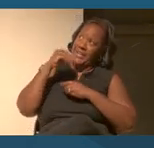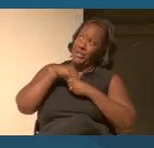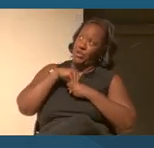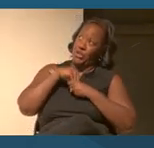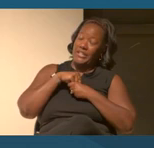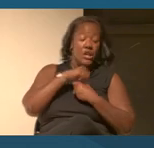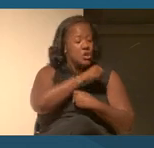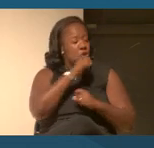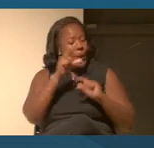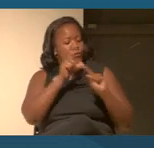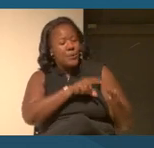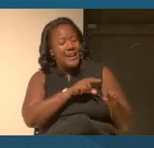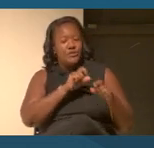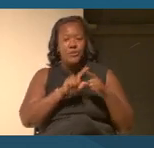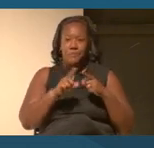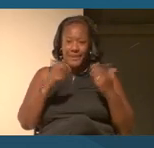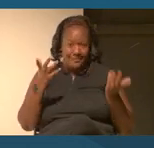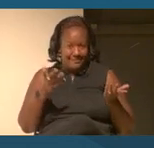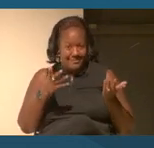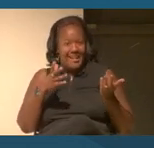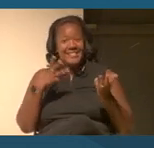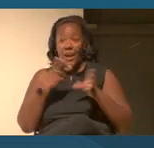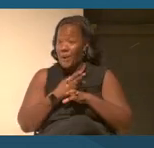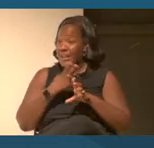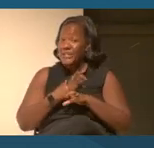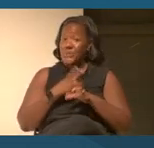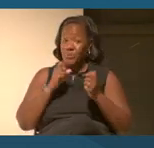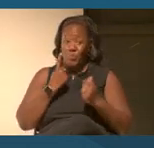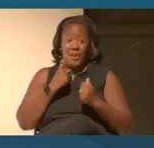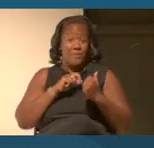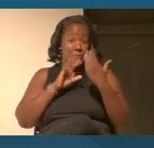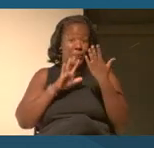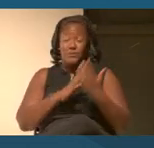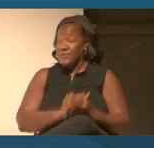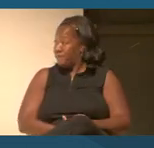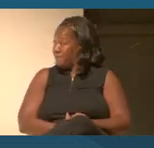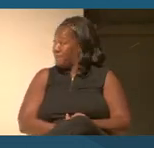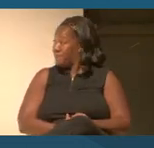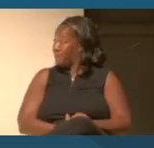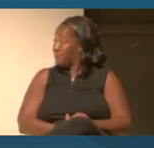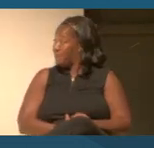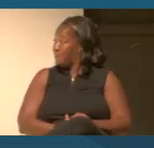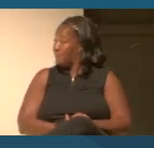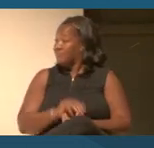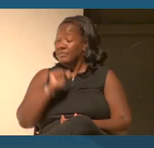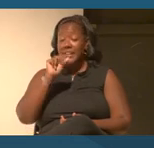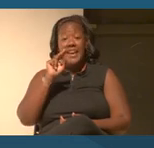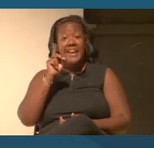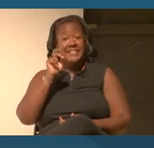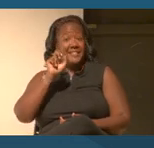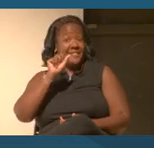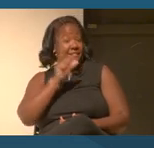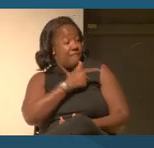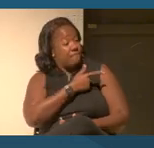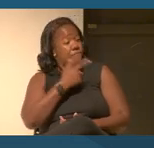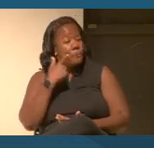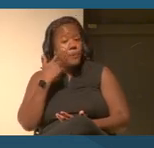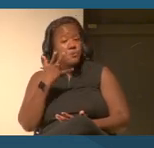But if I was going to use this, that might be one way that I extend that. And Thea for you, what did you take away from that video?